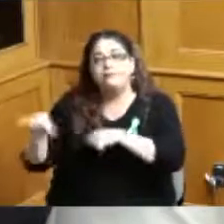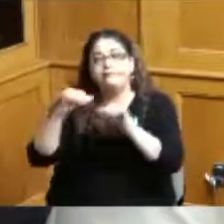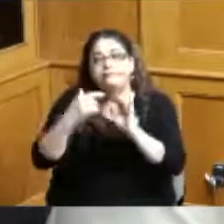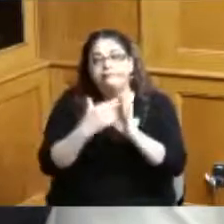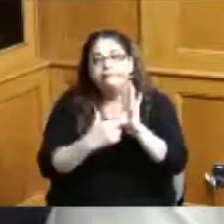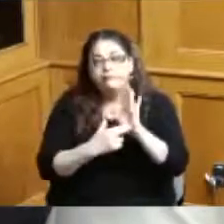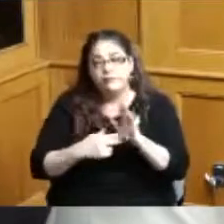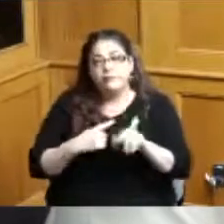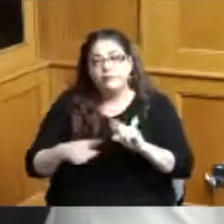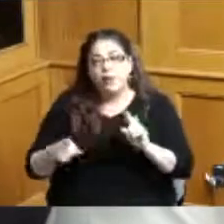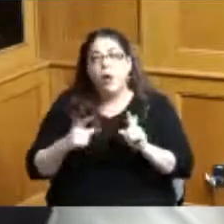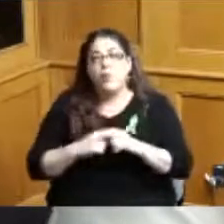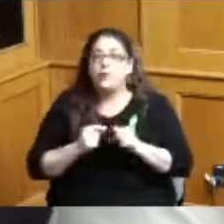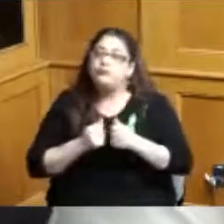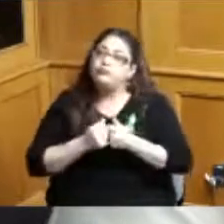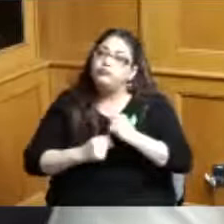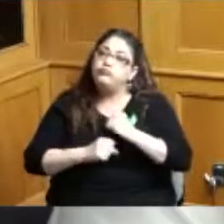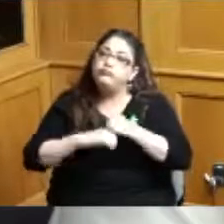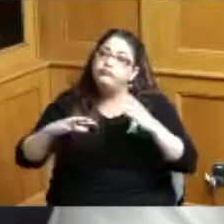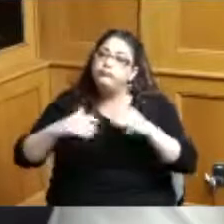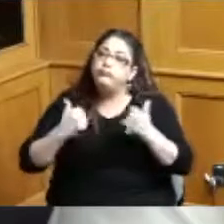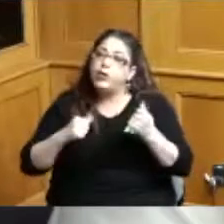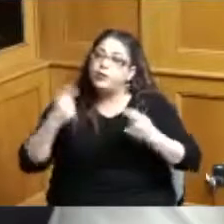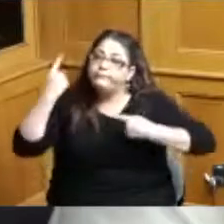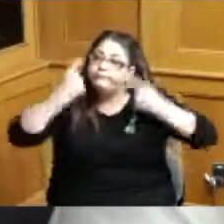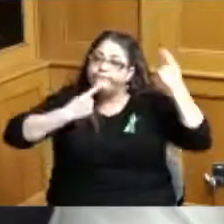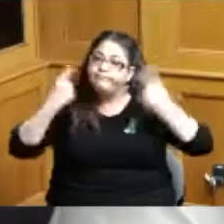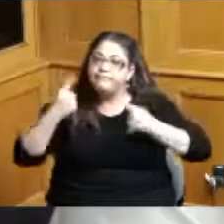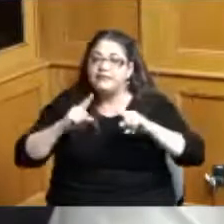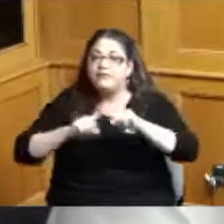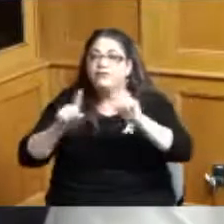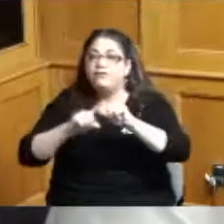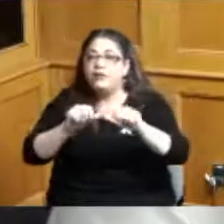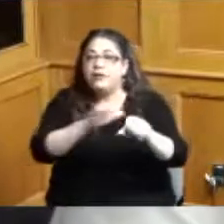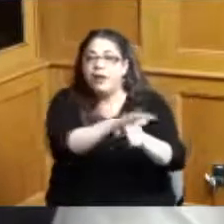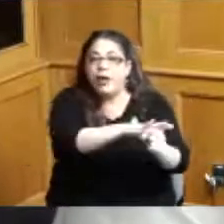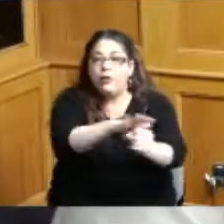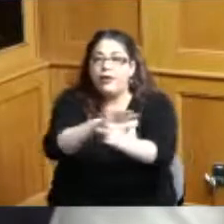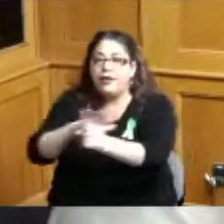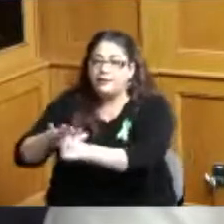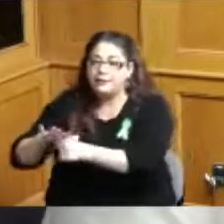were expansive we were inclusive and we tried to cover a lot of areas of expertise for this board